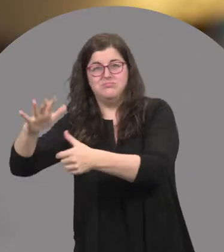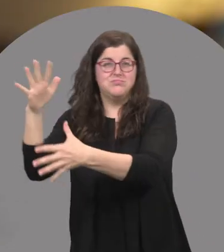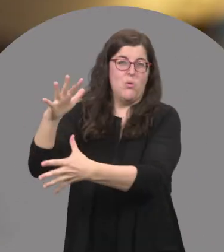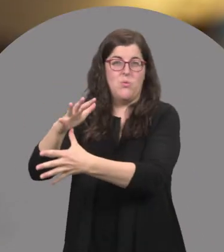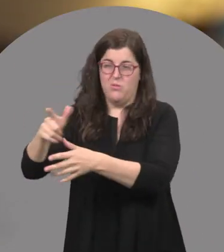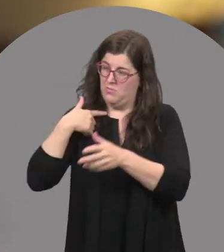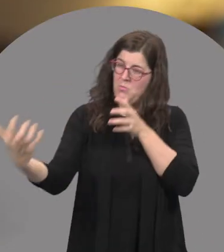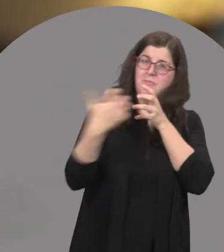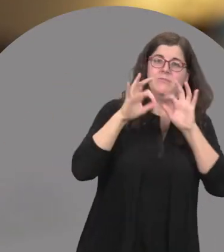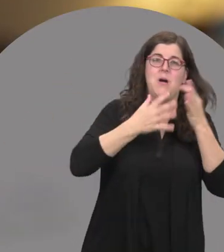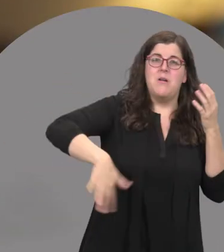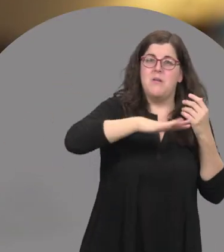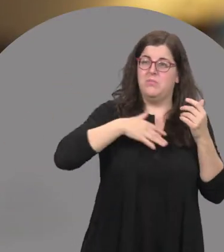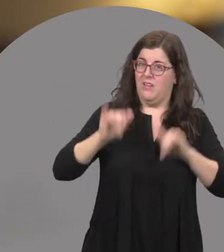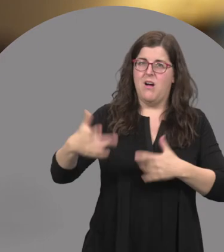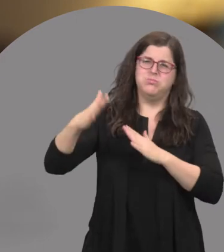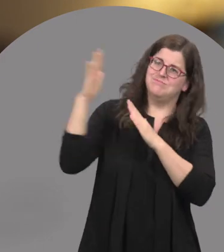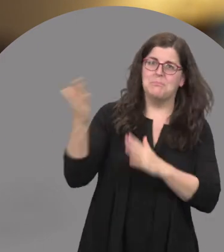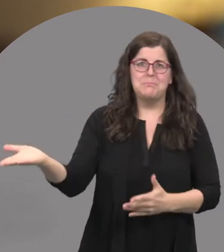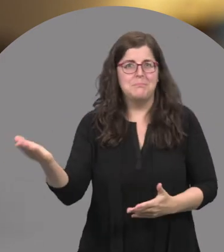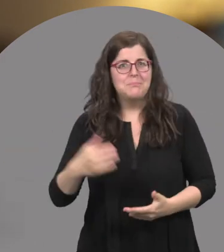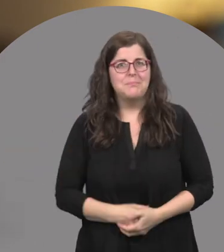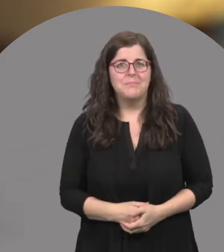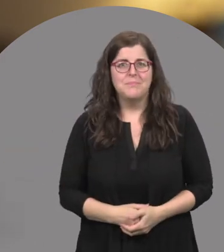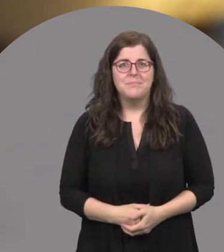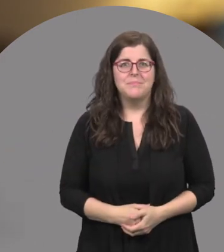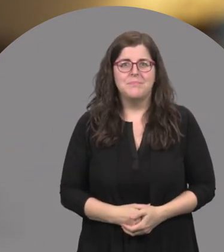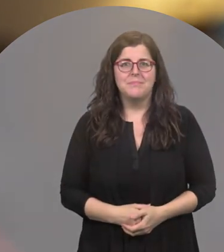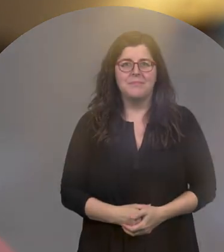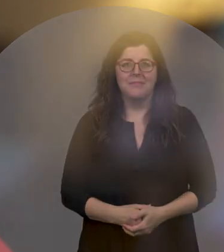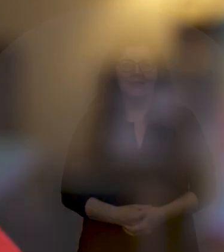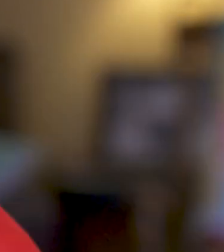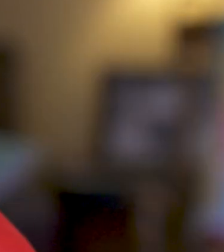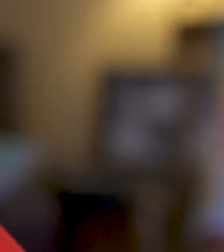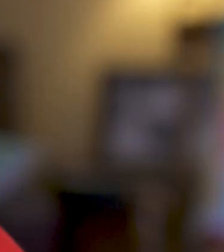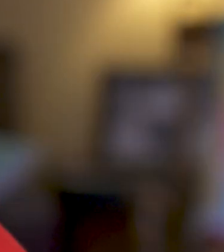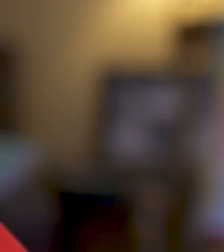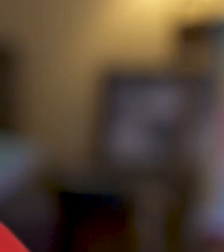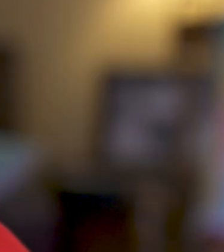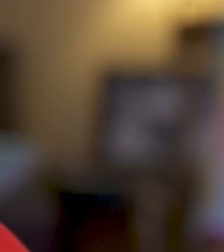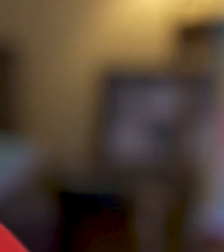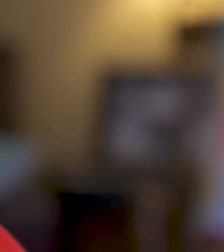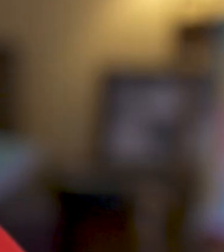with the care that she is receiving at the day care. It's, ah... We couldn’t ask for better.